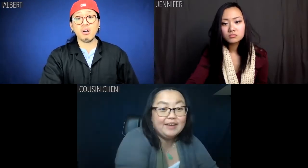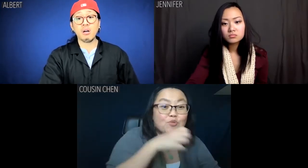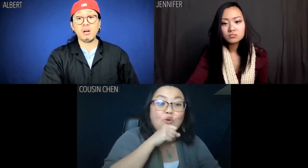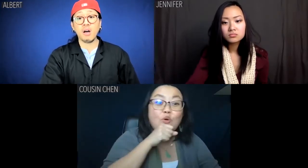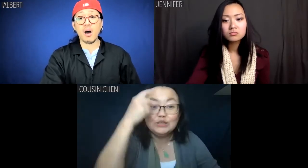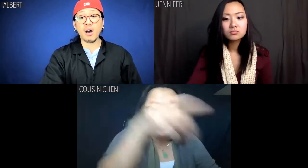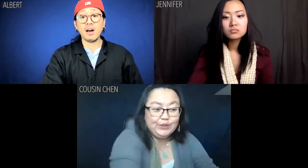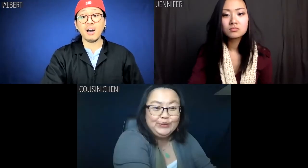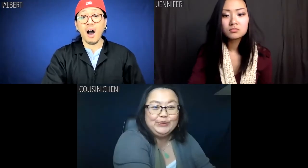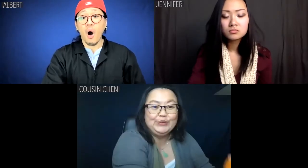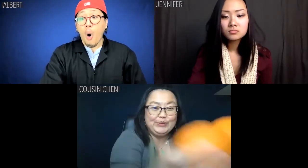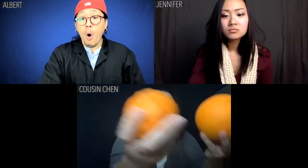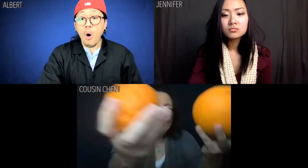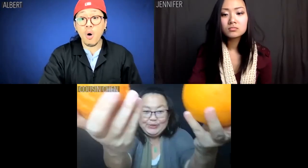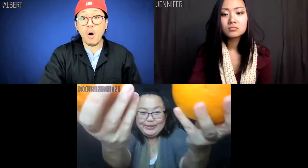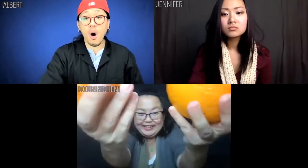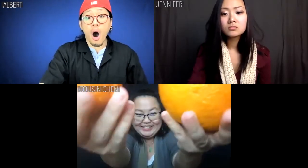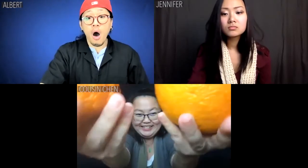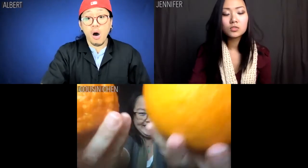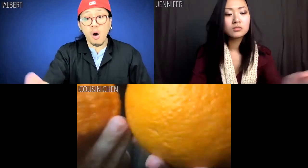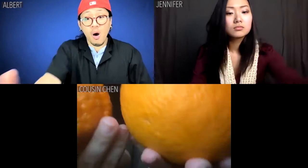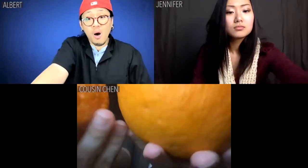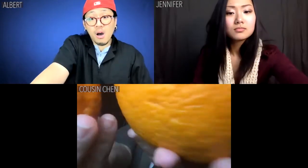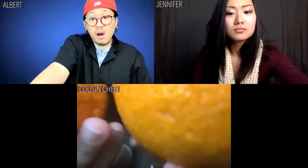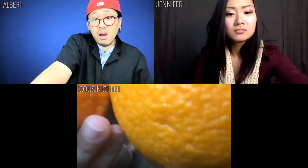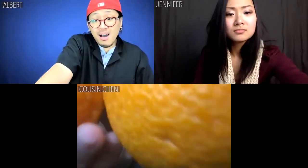Have a bag of oranges.